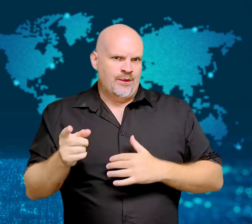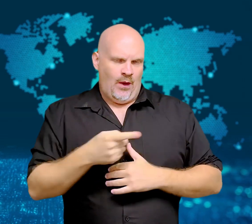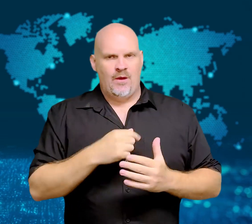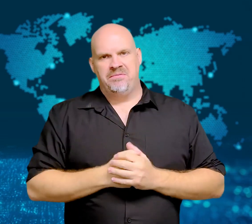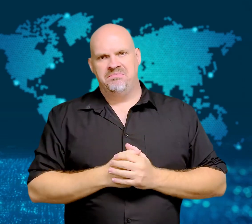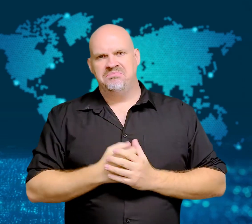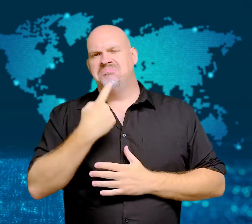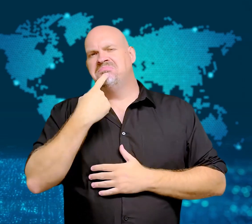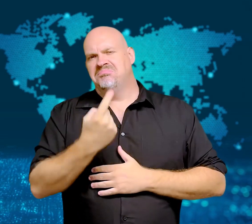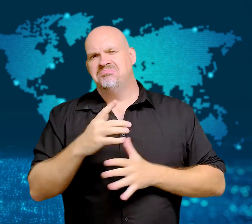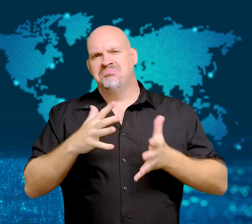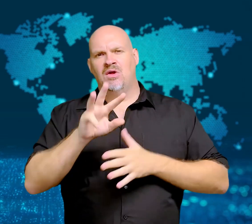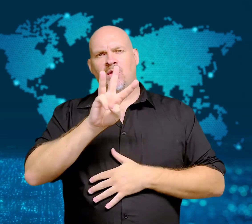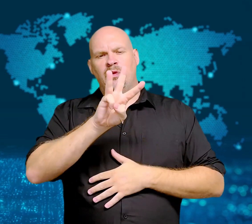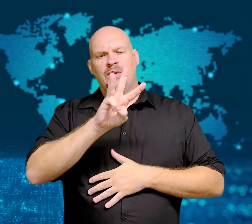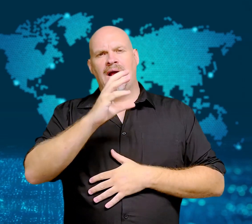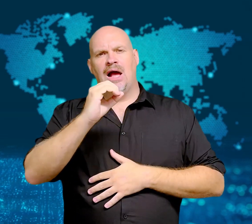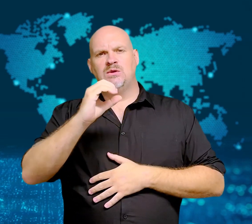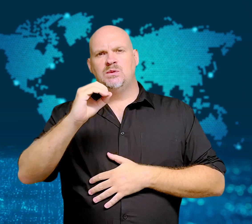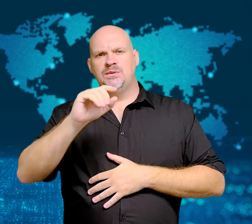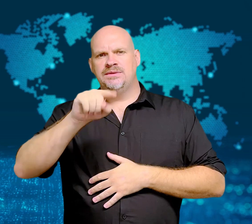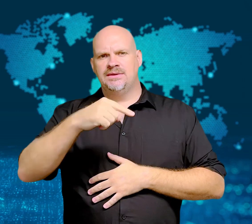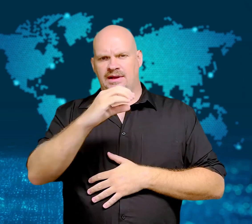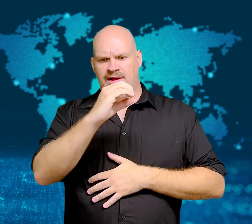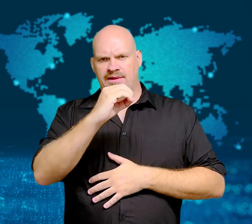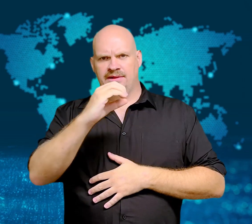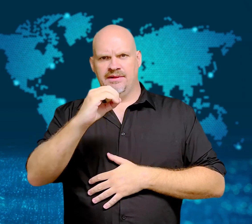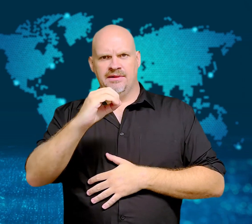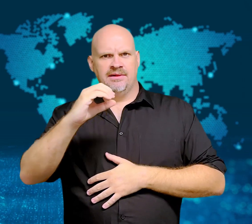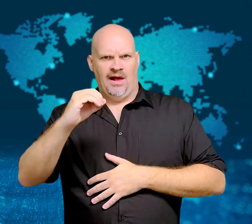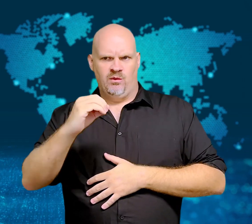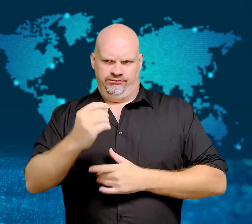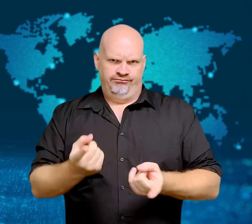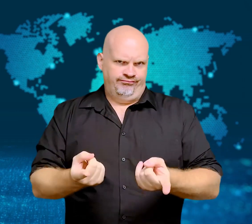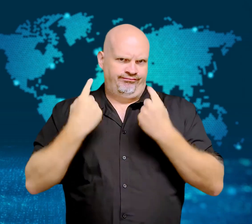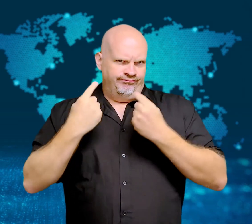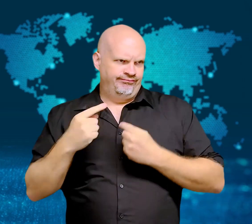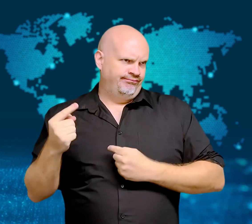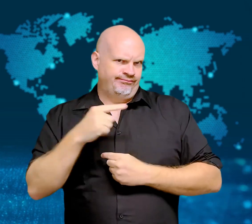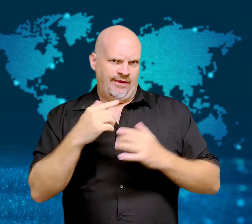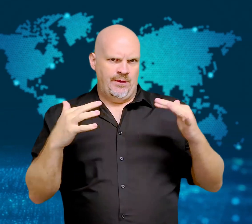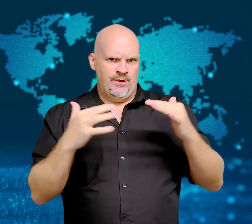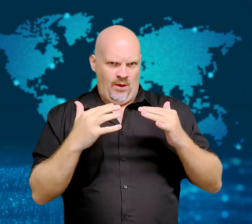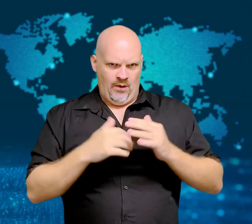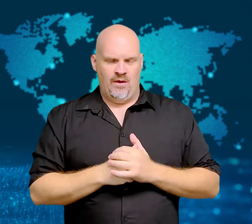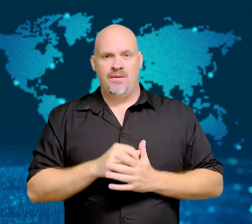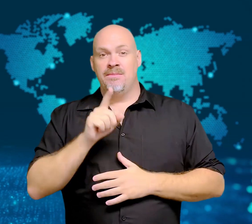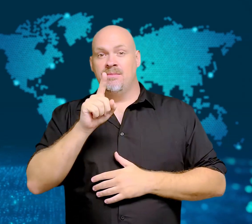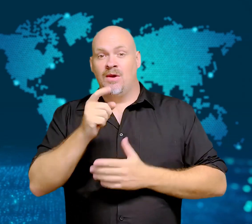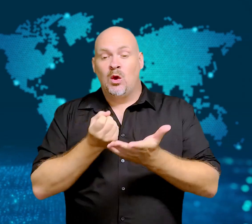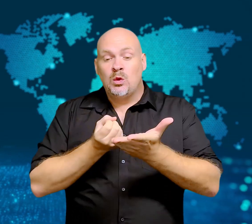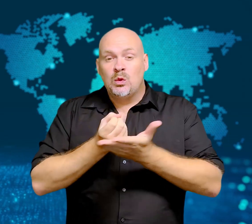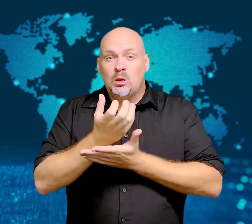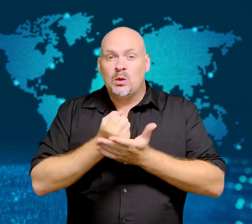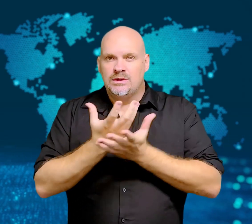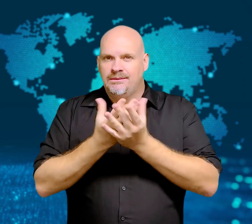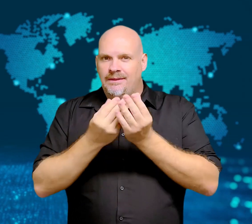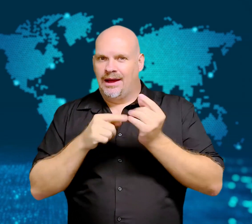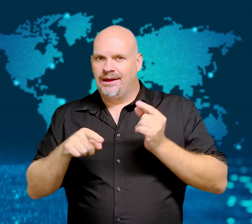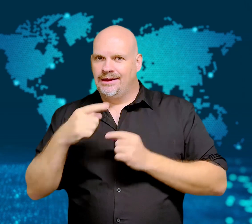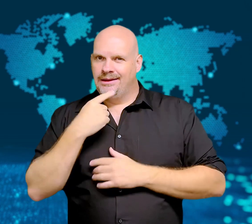It's been reported that 300,000 troops have been called to serve